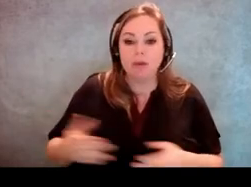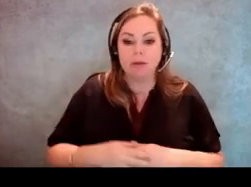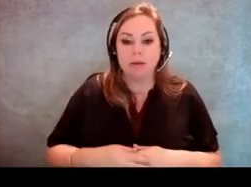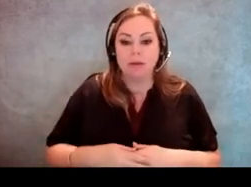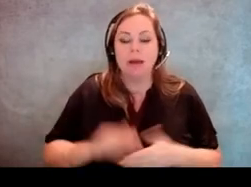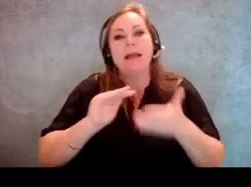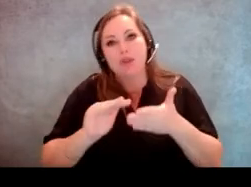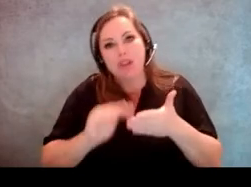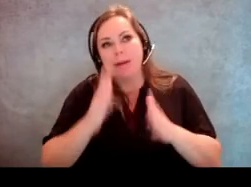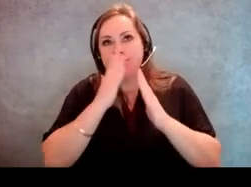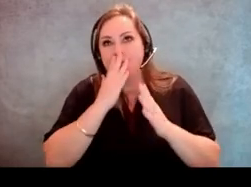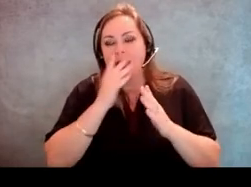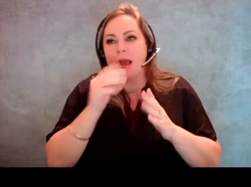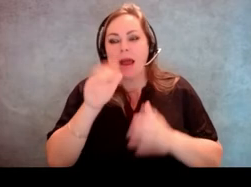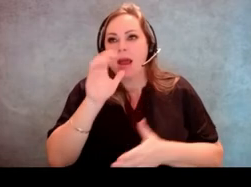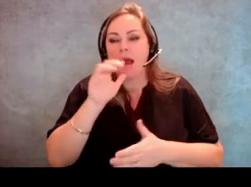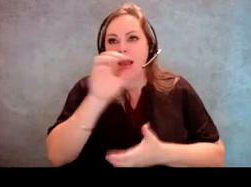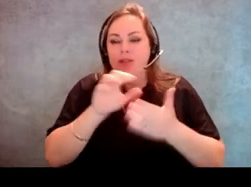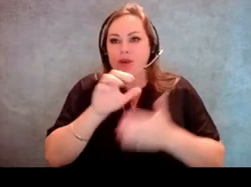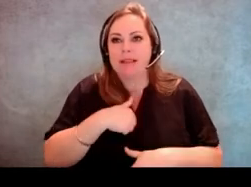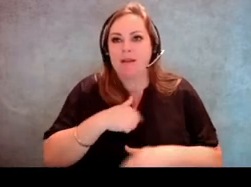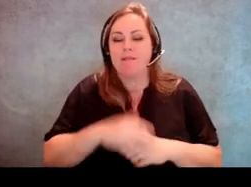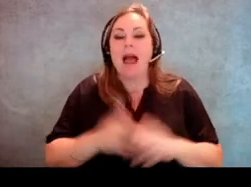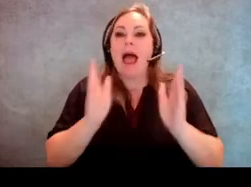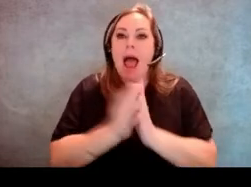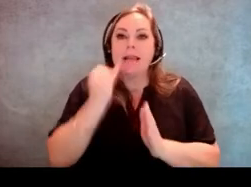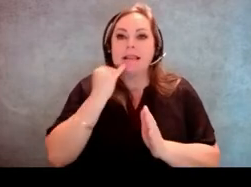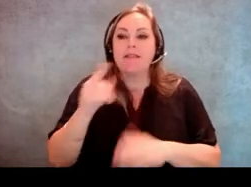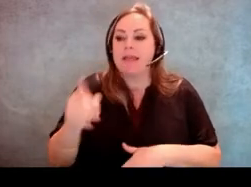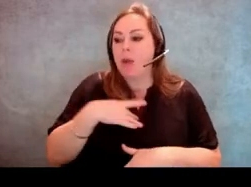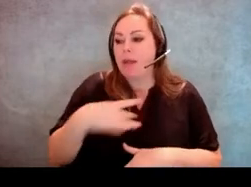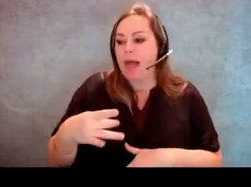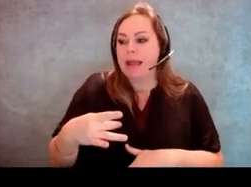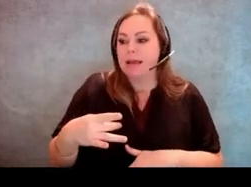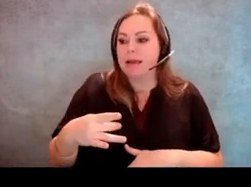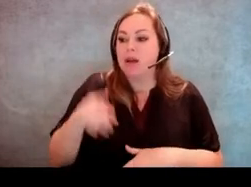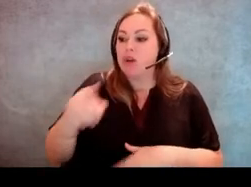I'm getting everything mixed up. Ask if they would like you to guide them